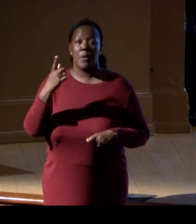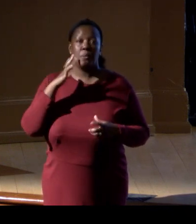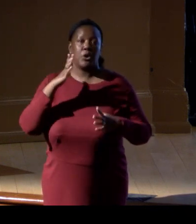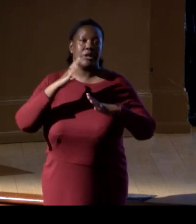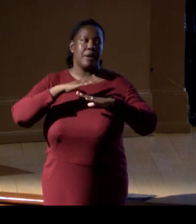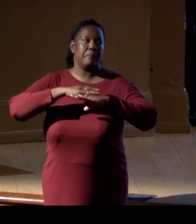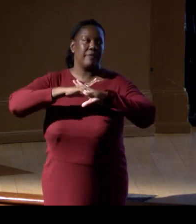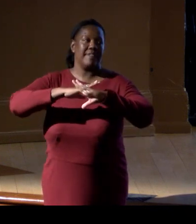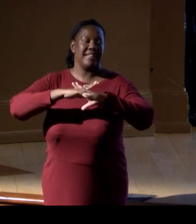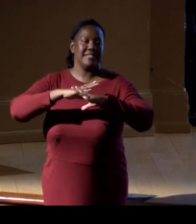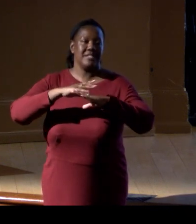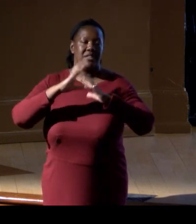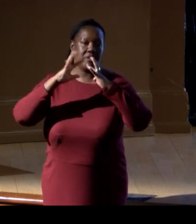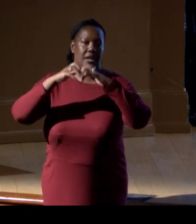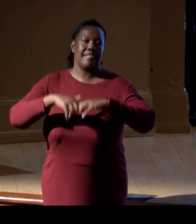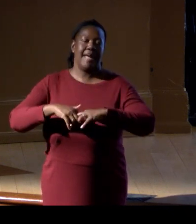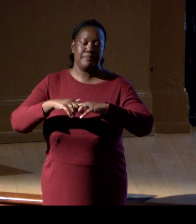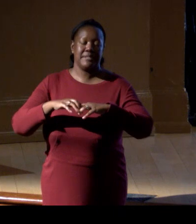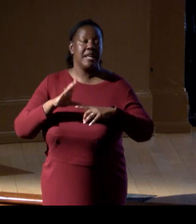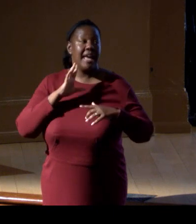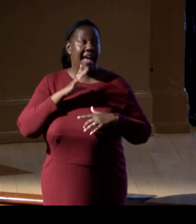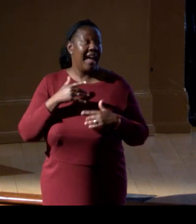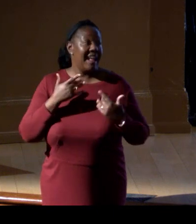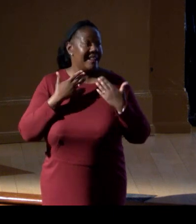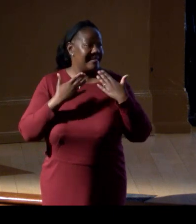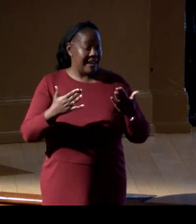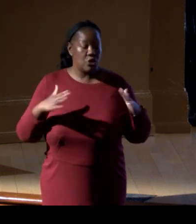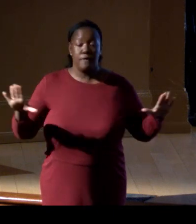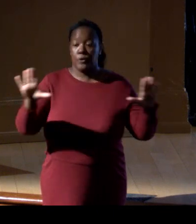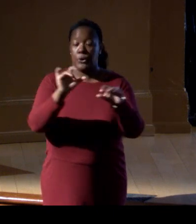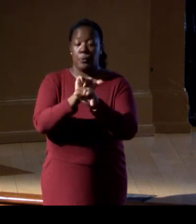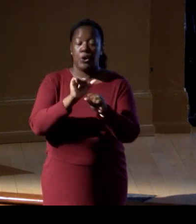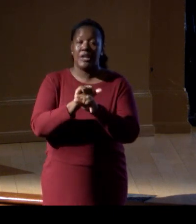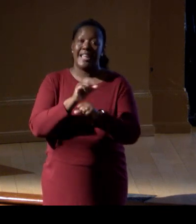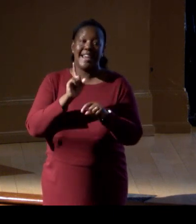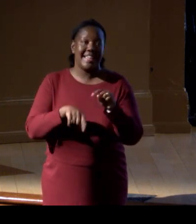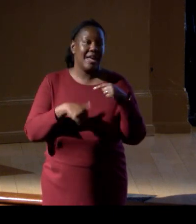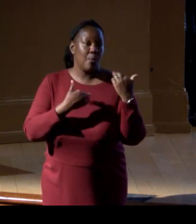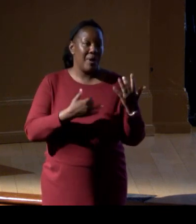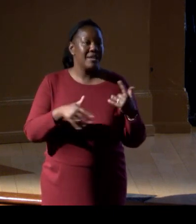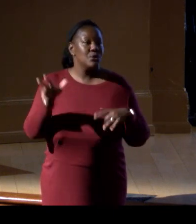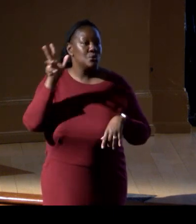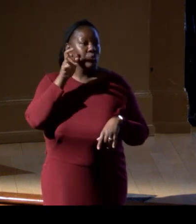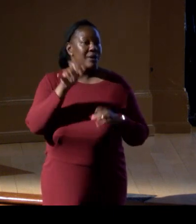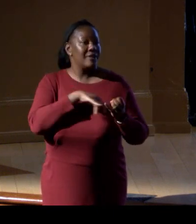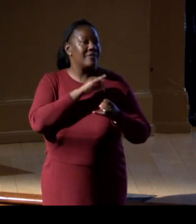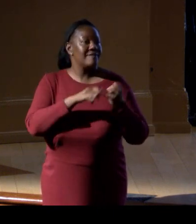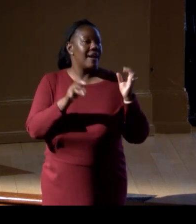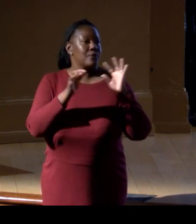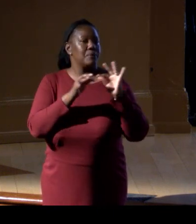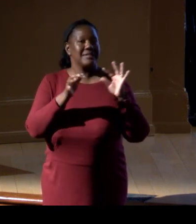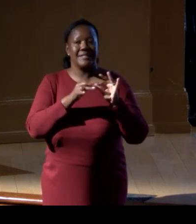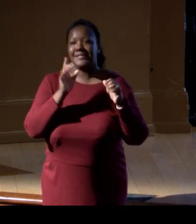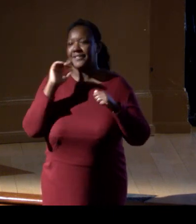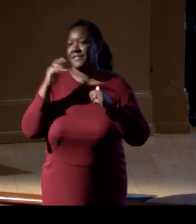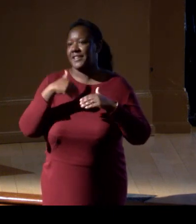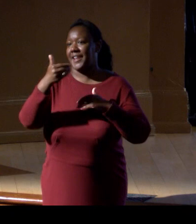and I cannot wait to hear the final proceedings of all your discussions. Thank you so much.